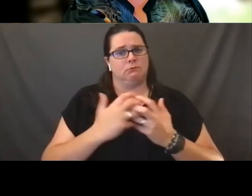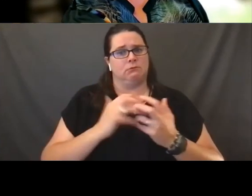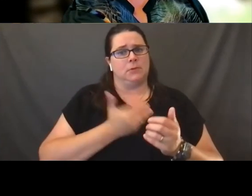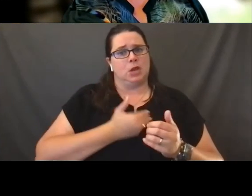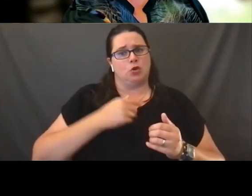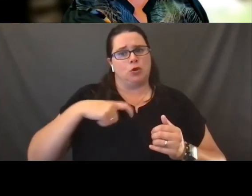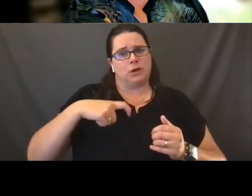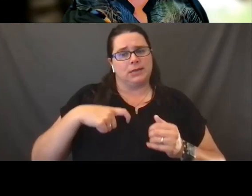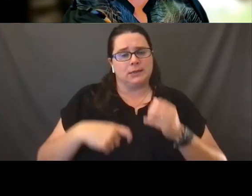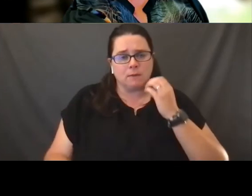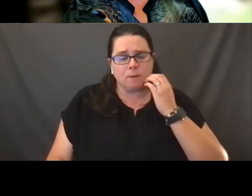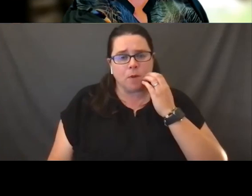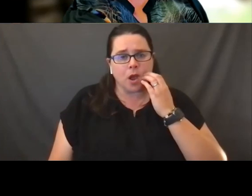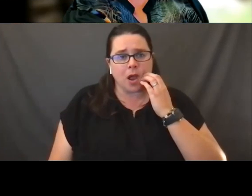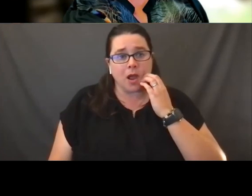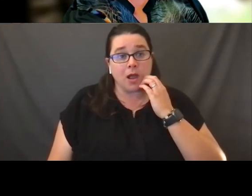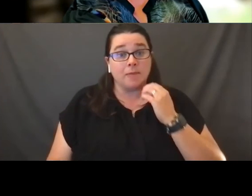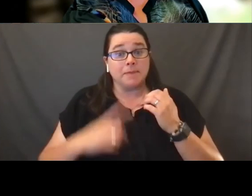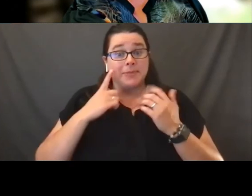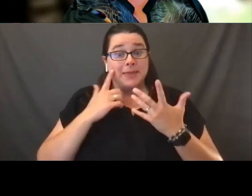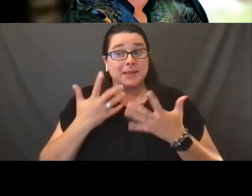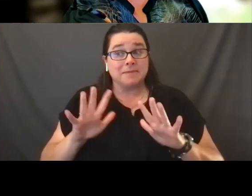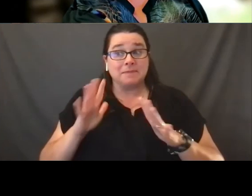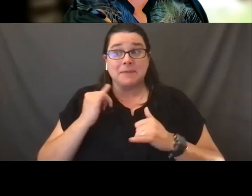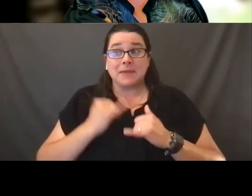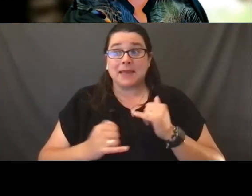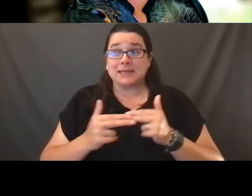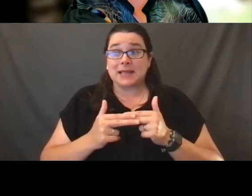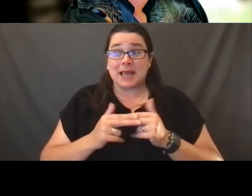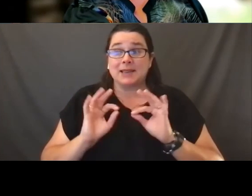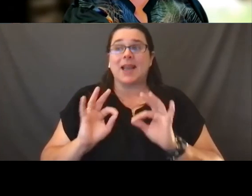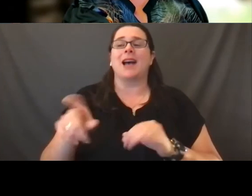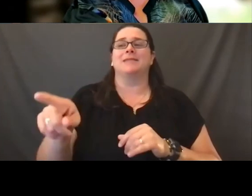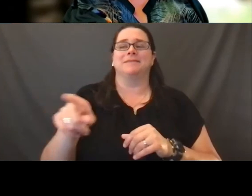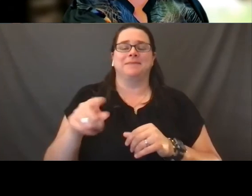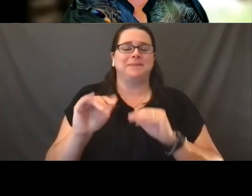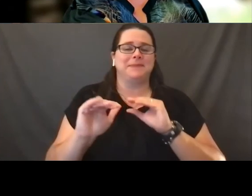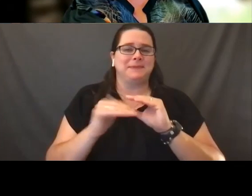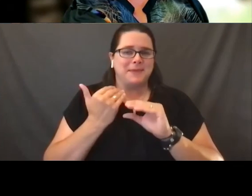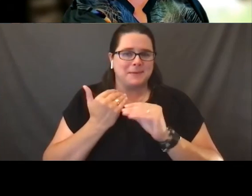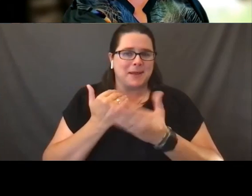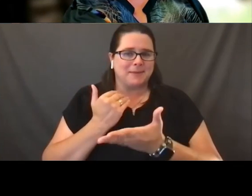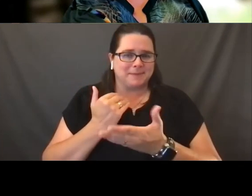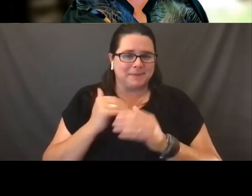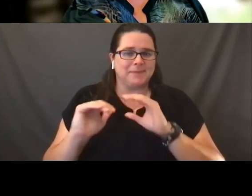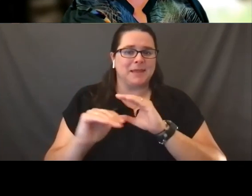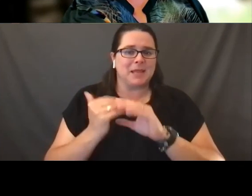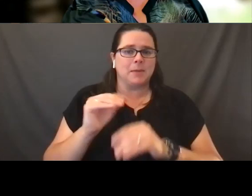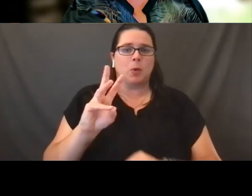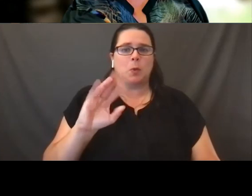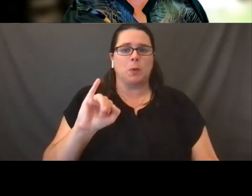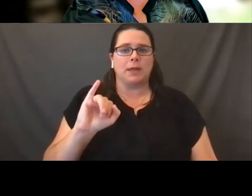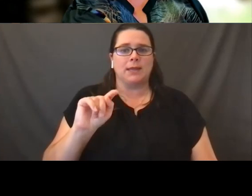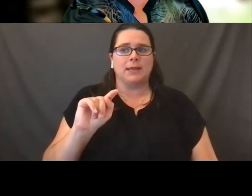And I think that's my last one. Yes. Ah, email. Email is witeach@forge-forward.